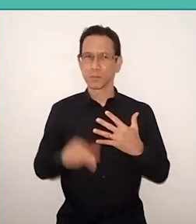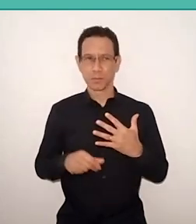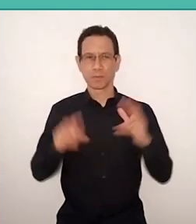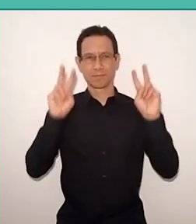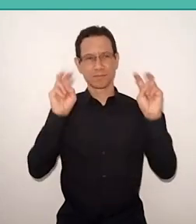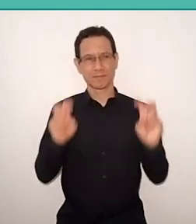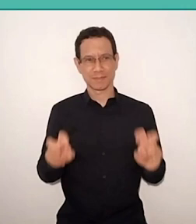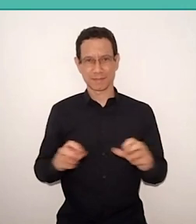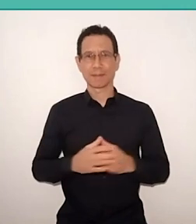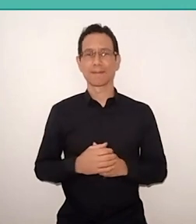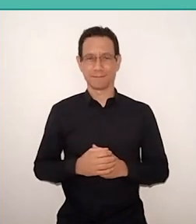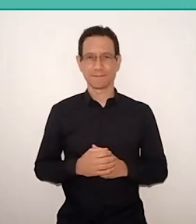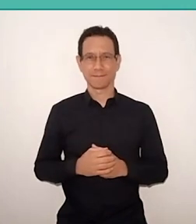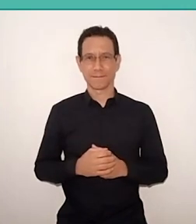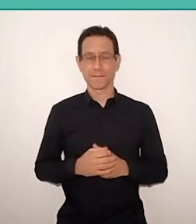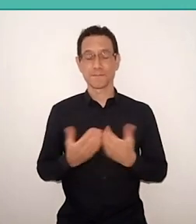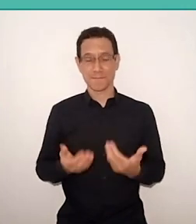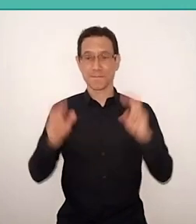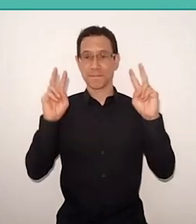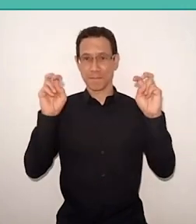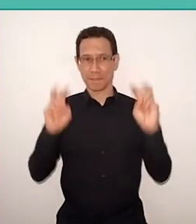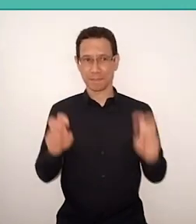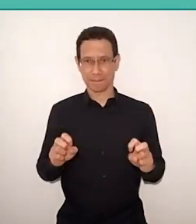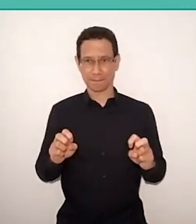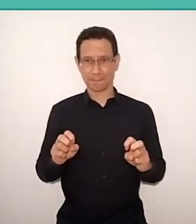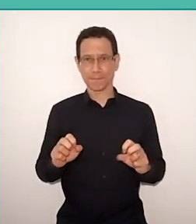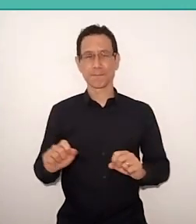The topics covered, the four debate panels, will be four panels,